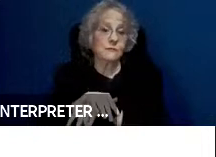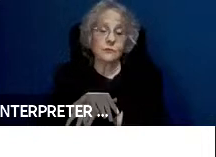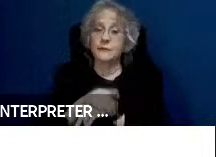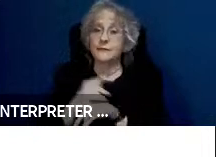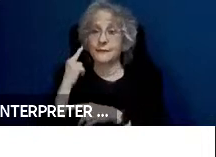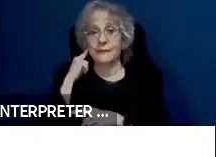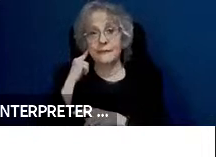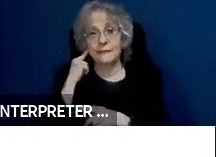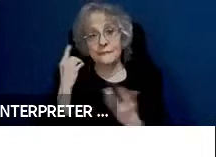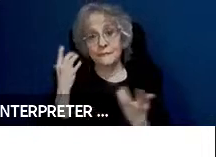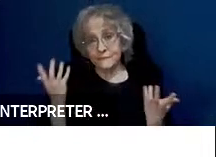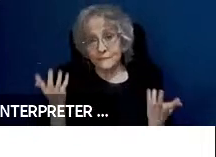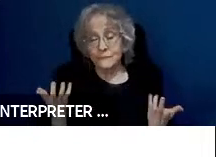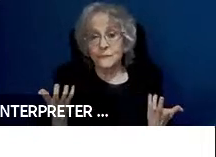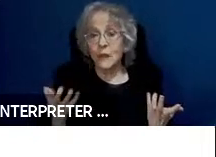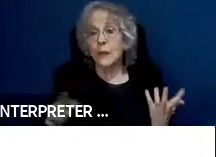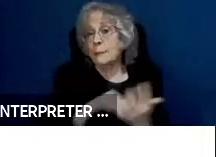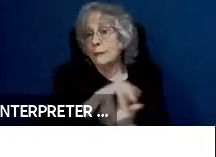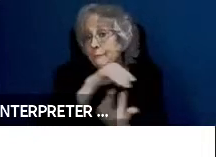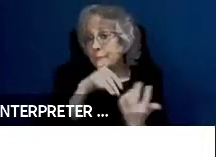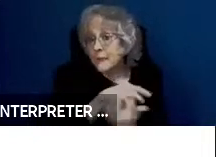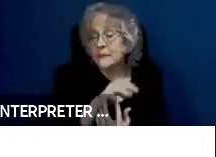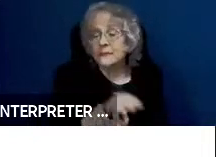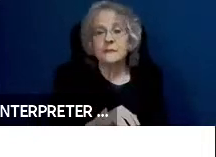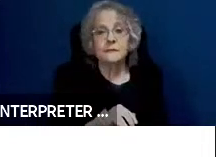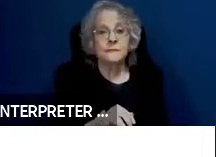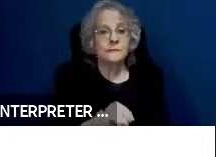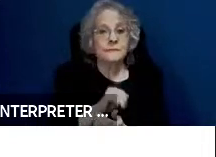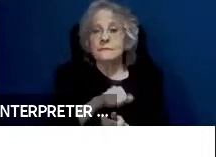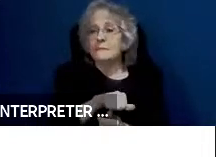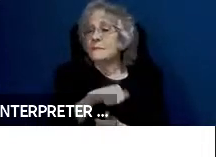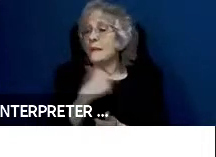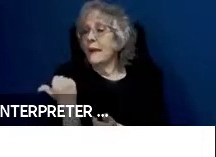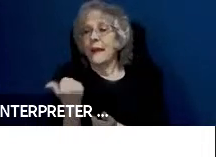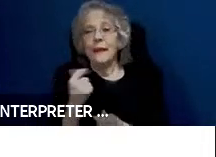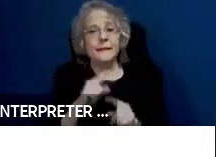And it may be mixed. You could have any or all of these things occurring at the same time.